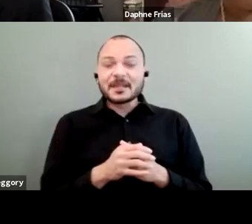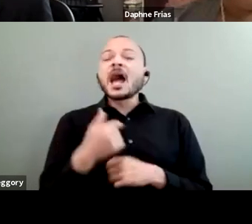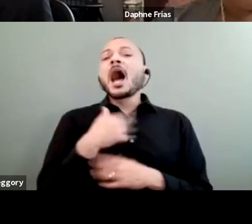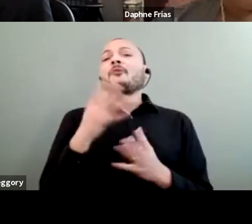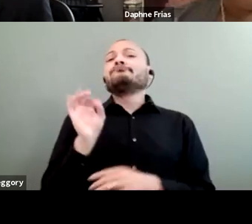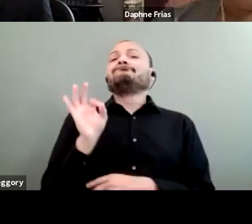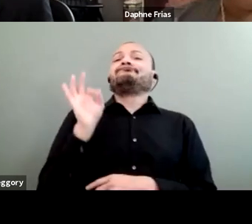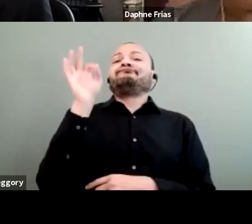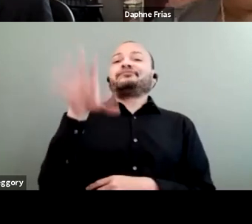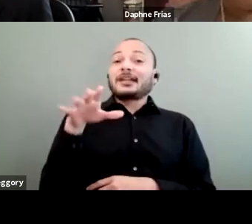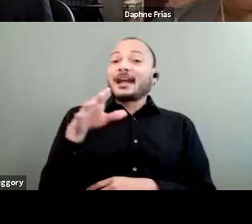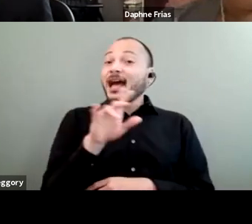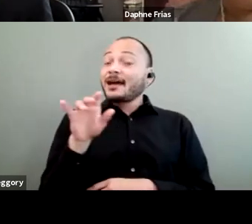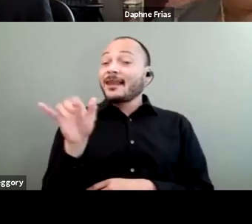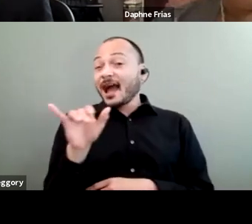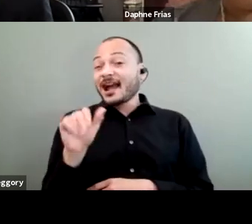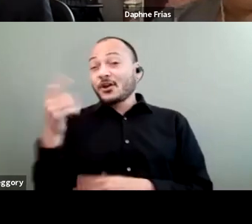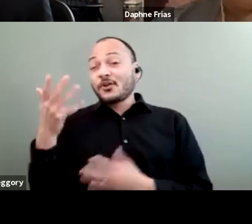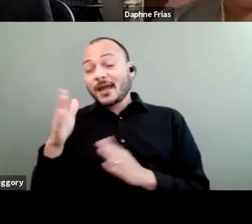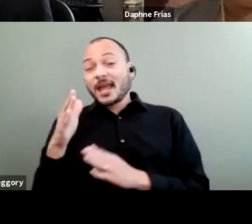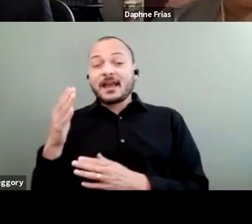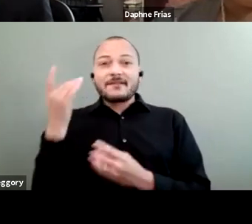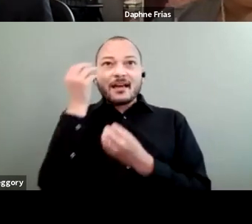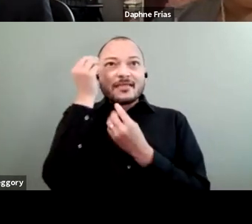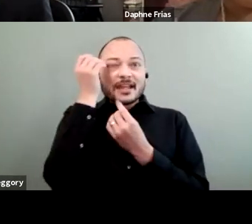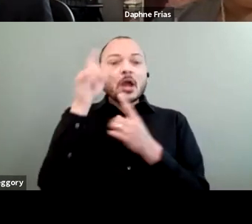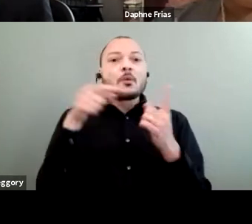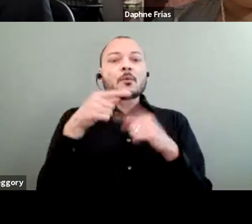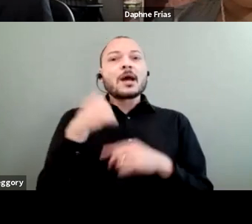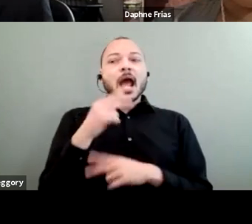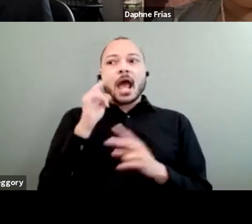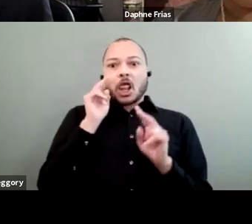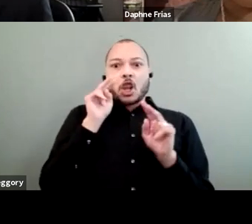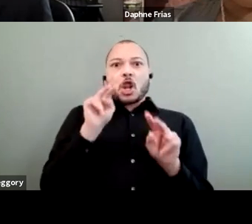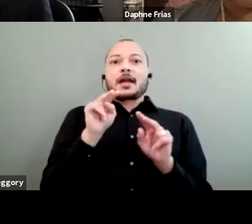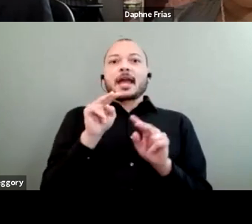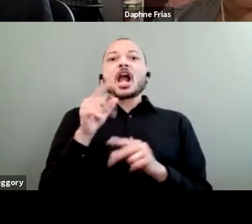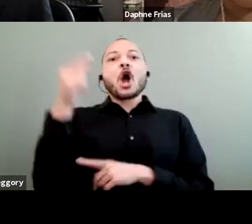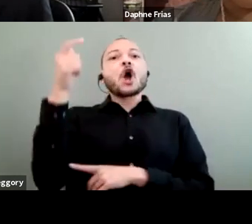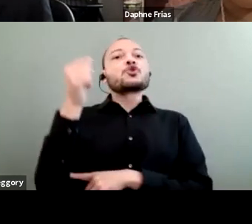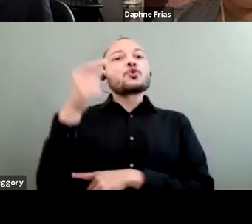as another way of thinking. I think, when I look at grant proposals, a lot of that has to do with being able